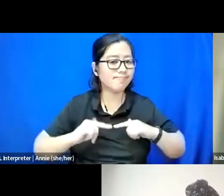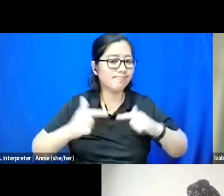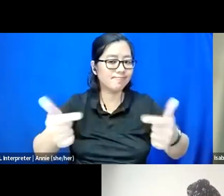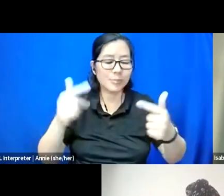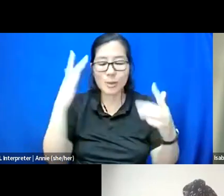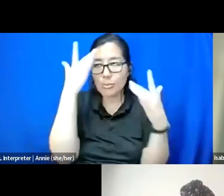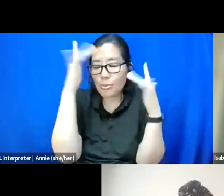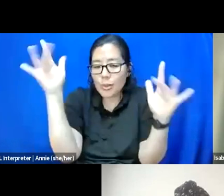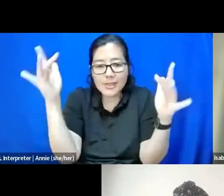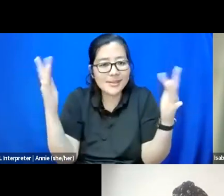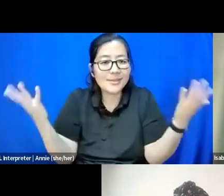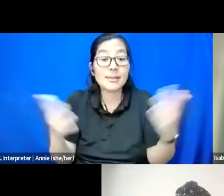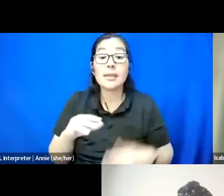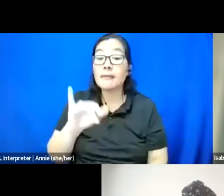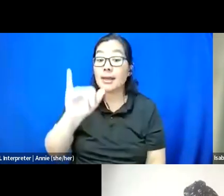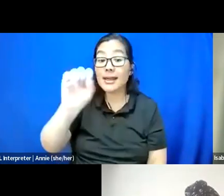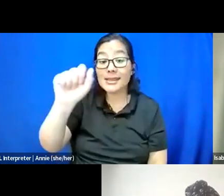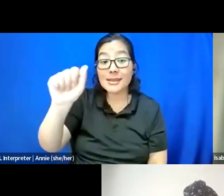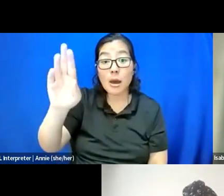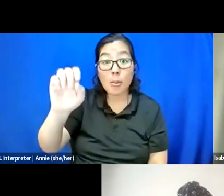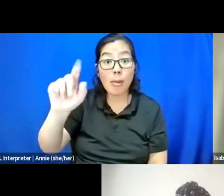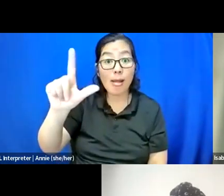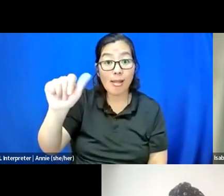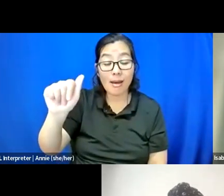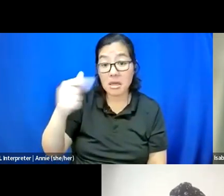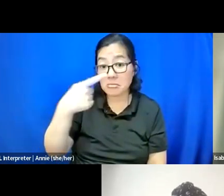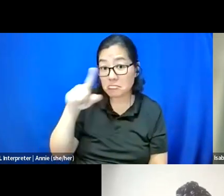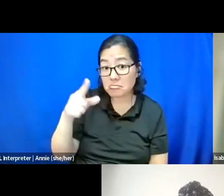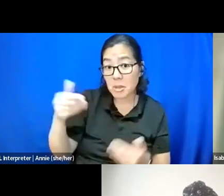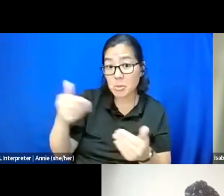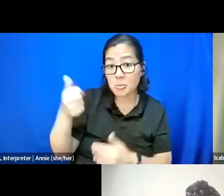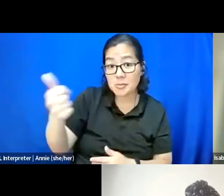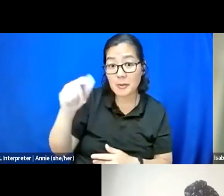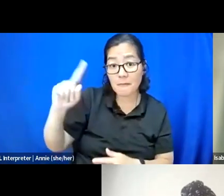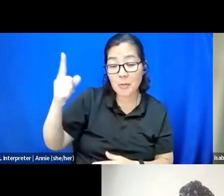Isabella, if you would do us the honor, if you want to introduce yourself first, and then Zee